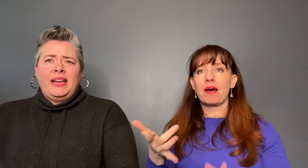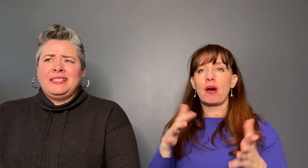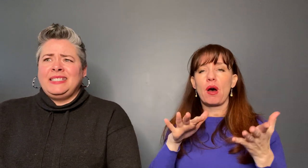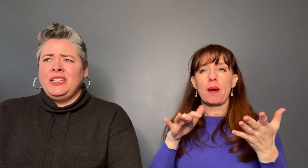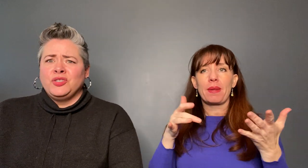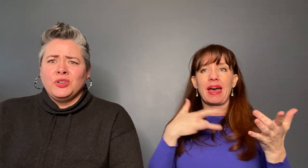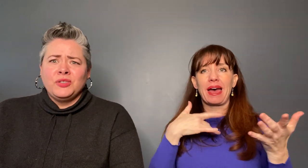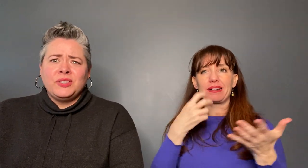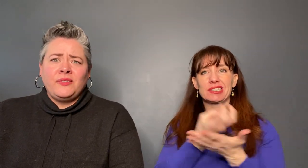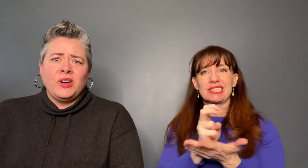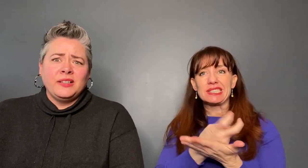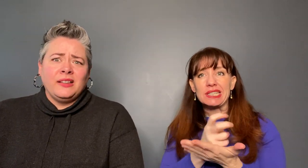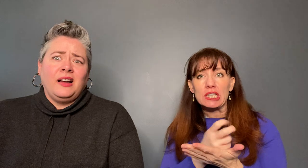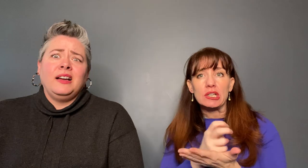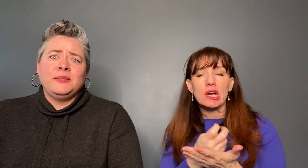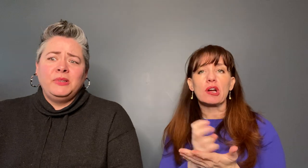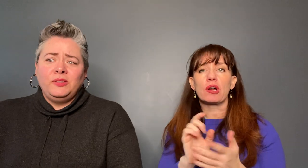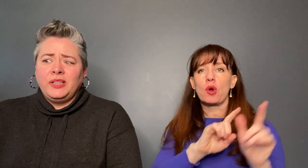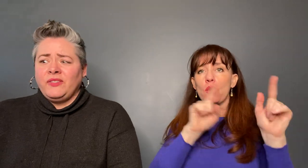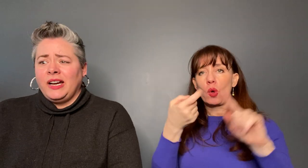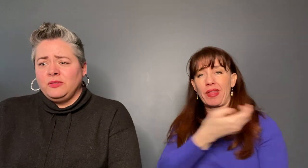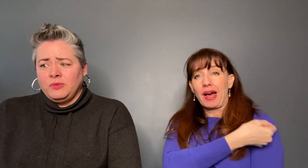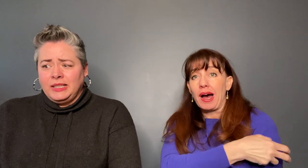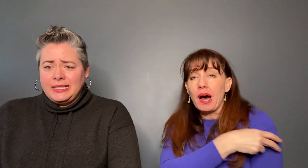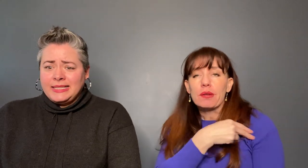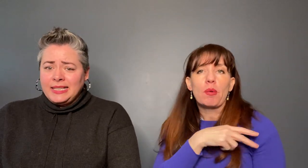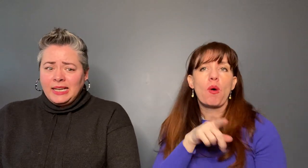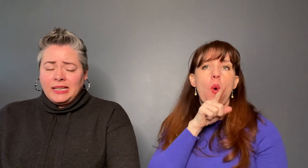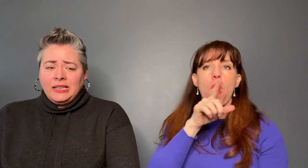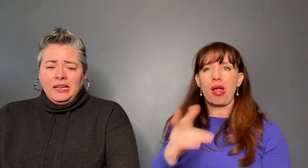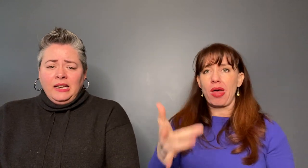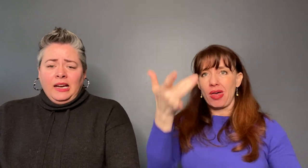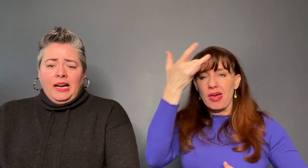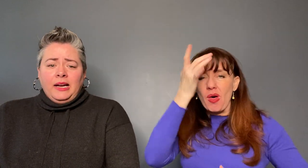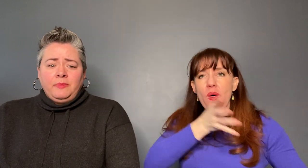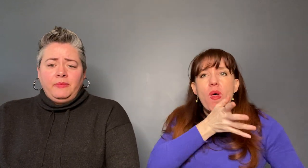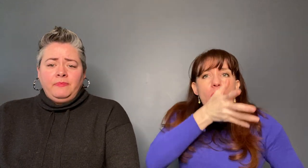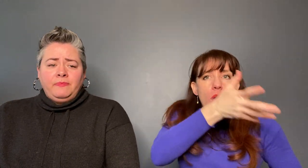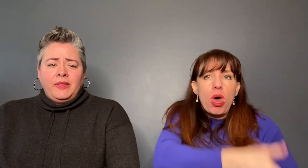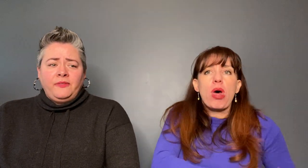they've gone to the hospital, they've gotten really sick, they've fallen and